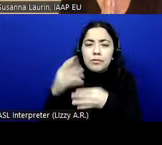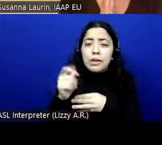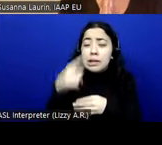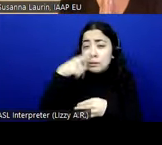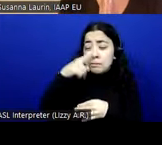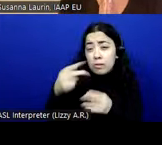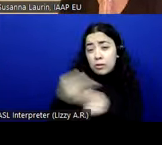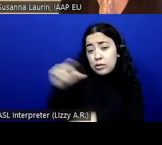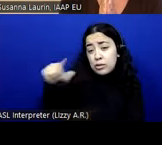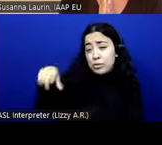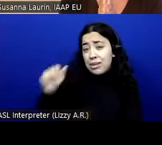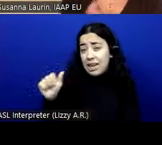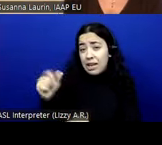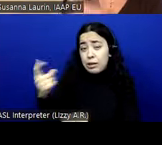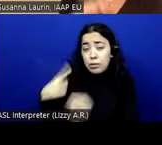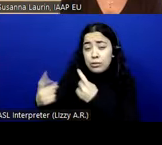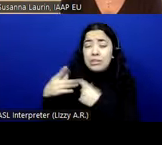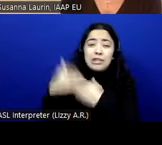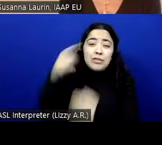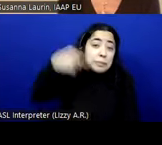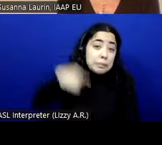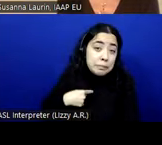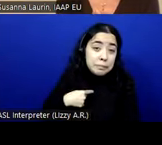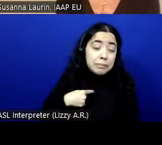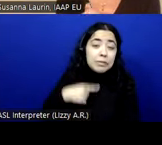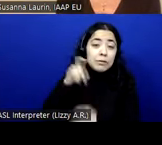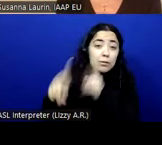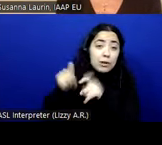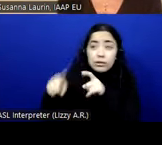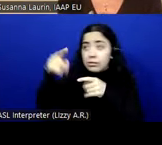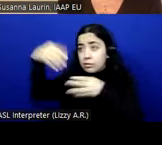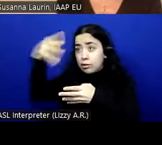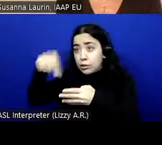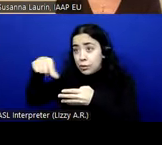because that makes life easier for me if I get all the questions in one go. I'll try to read